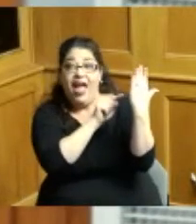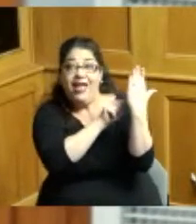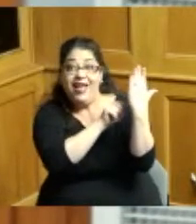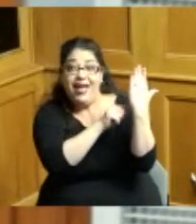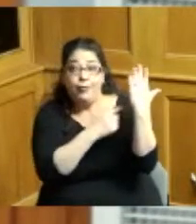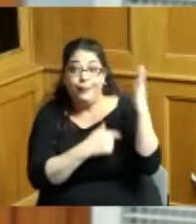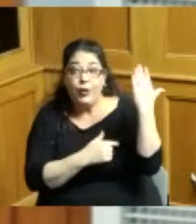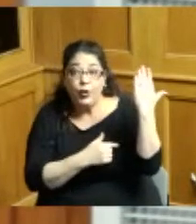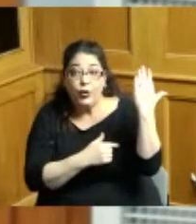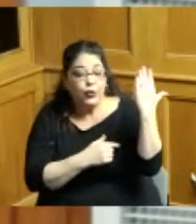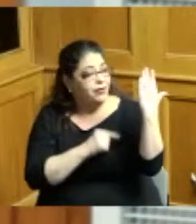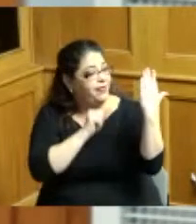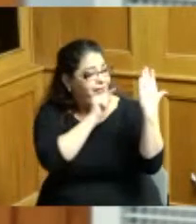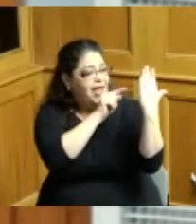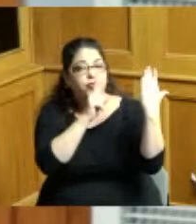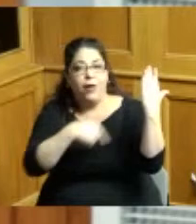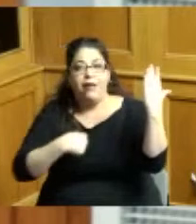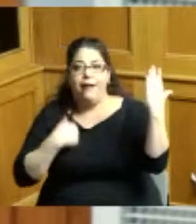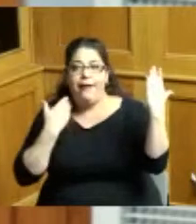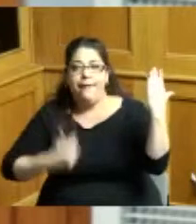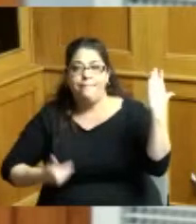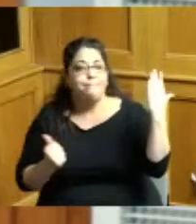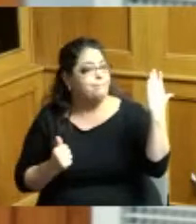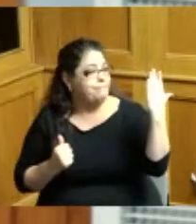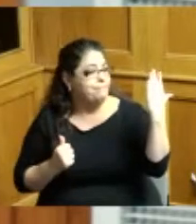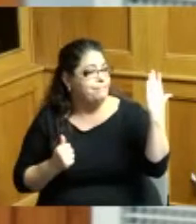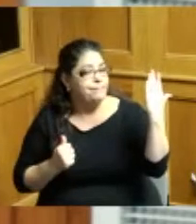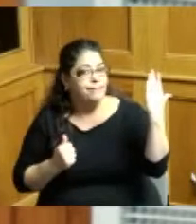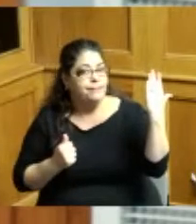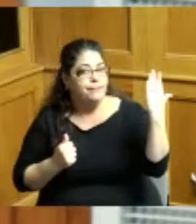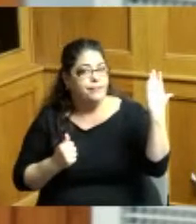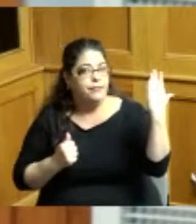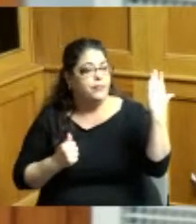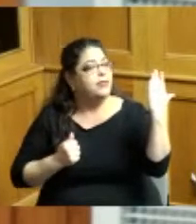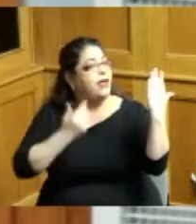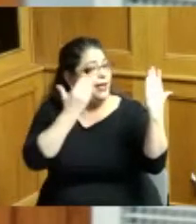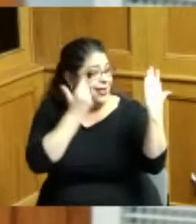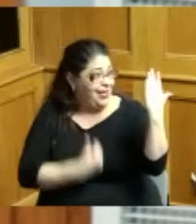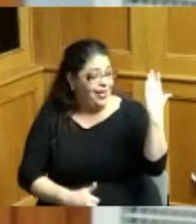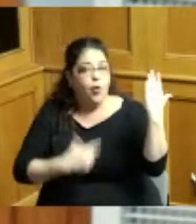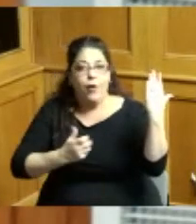that's what you really are that's what you ought to want people to see but she also